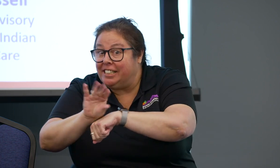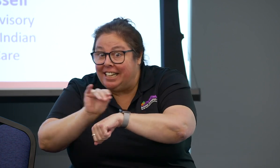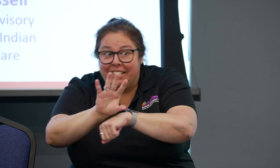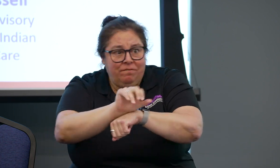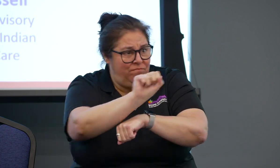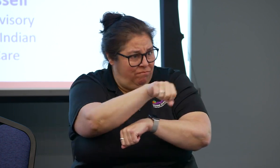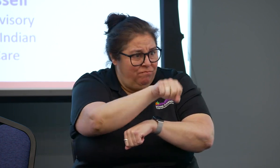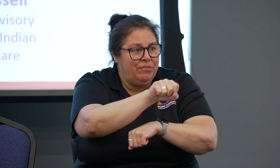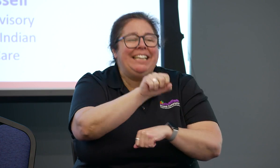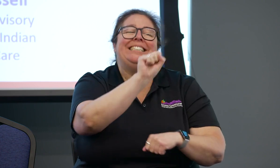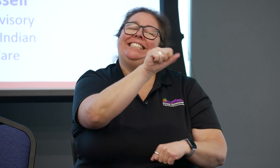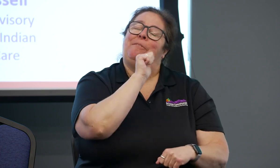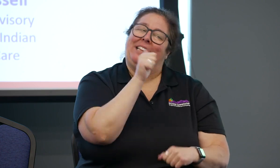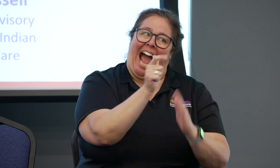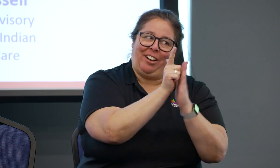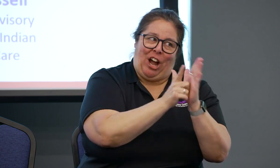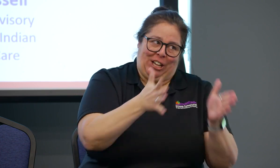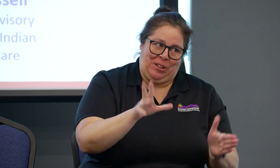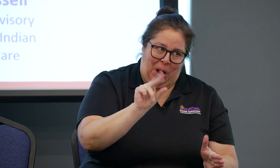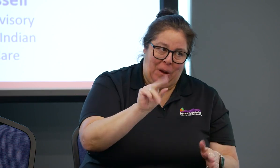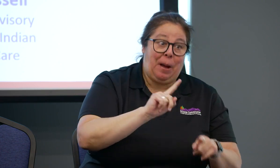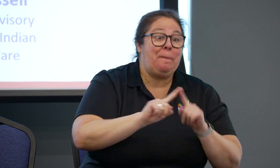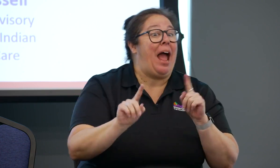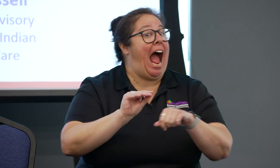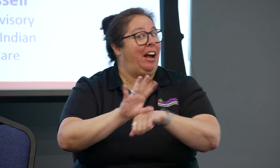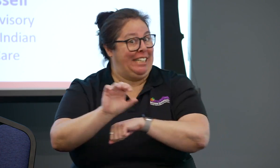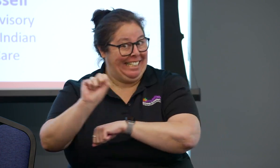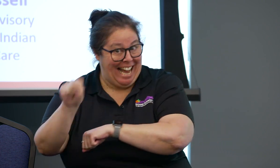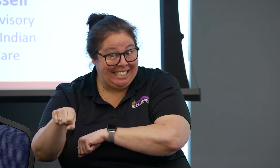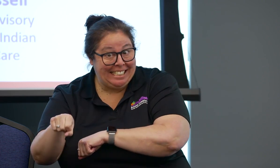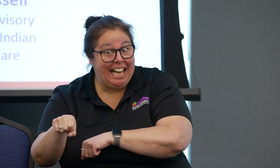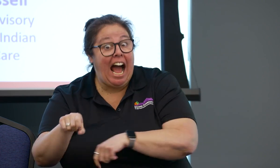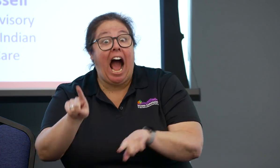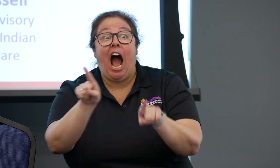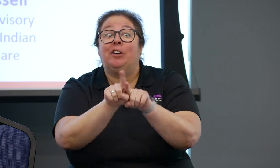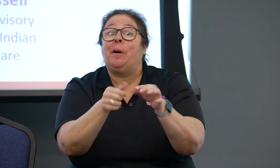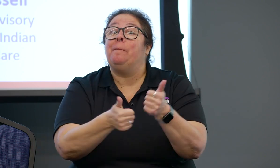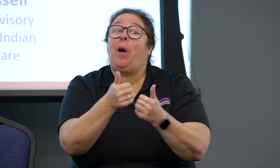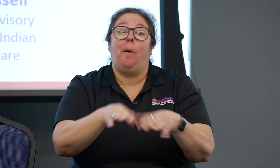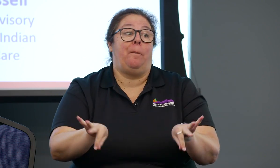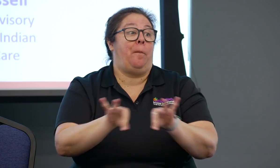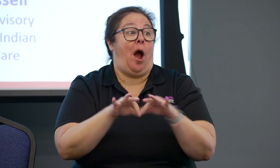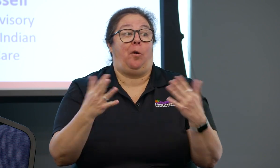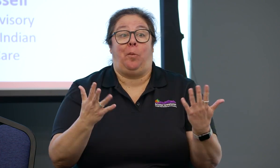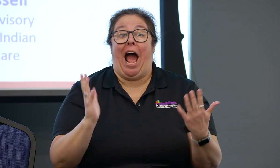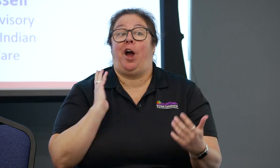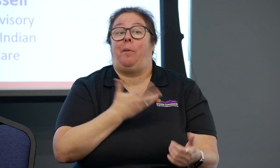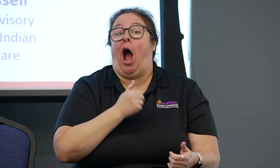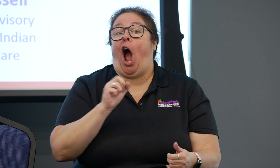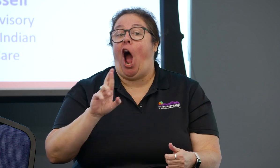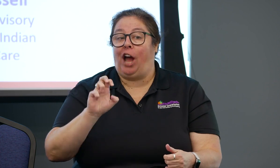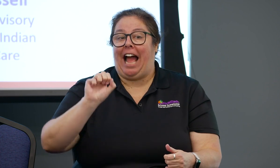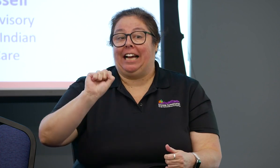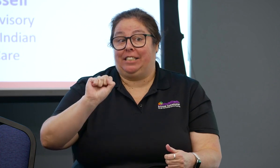We provide free consultation for anyone who has any questions or issues about access.